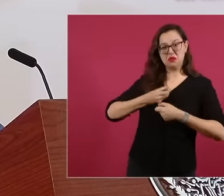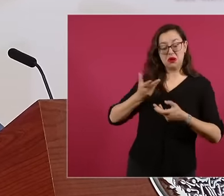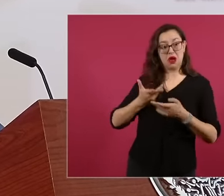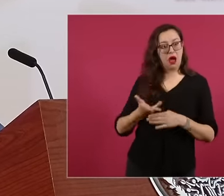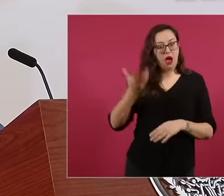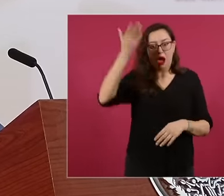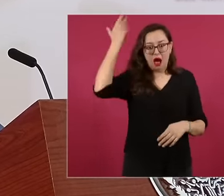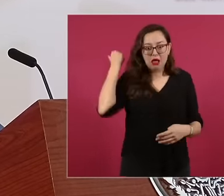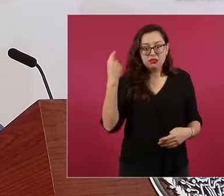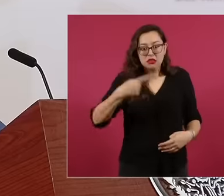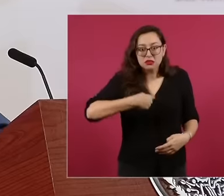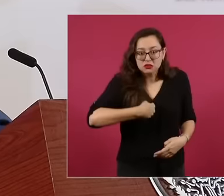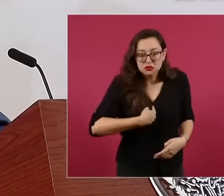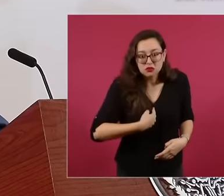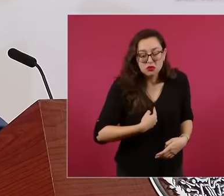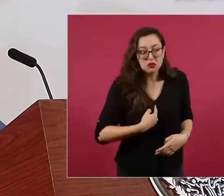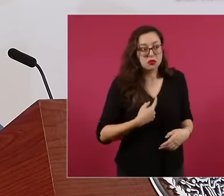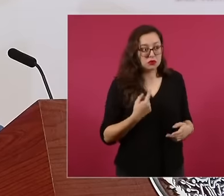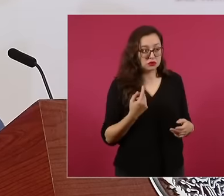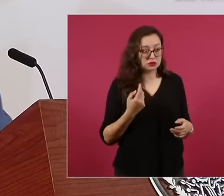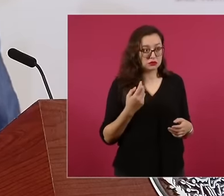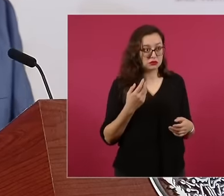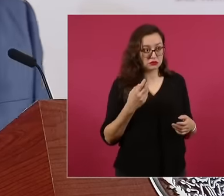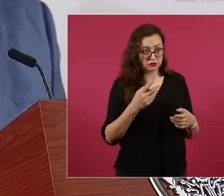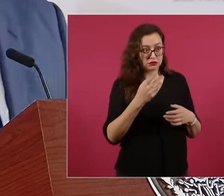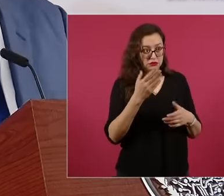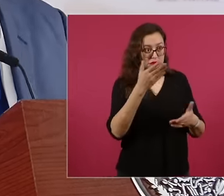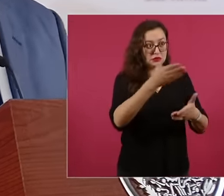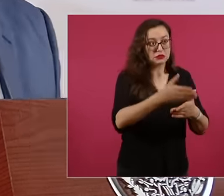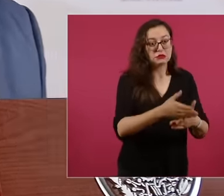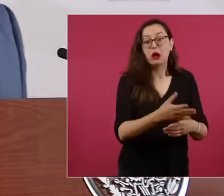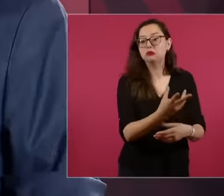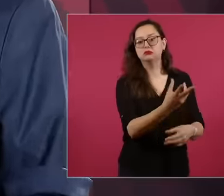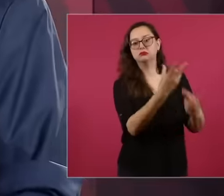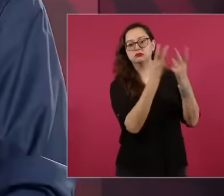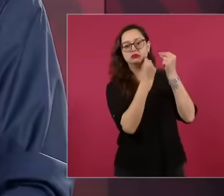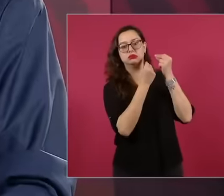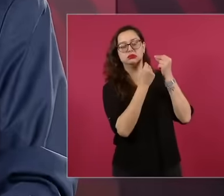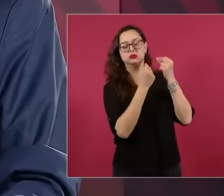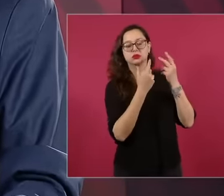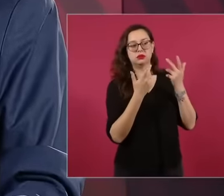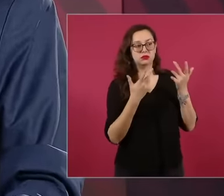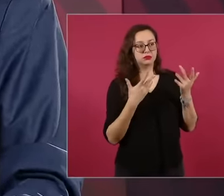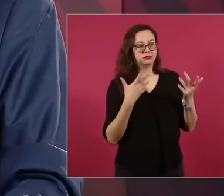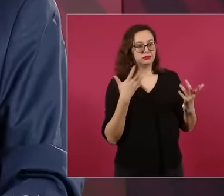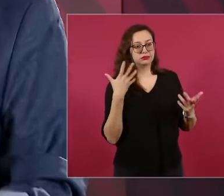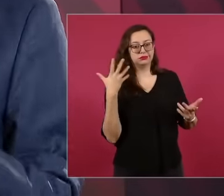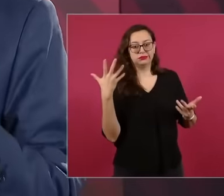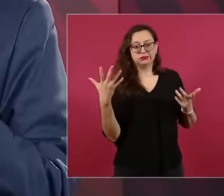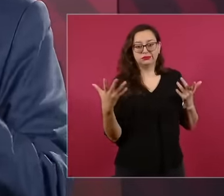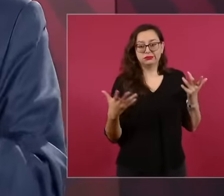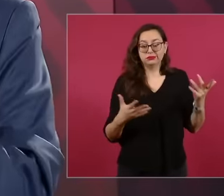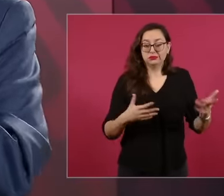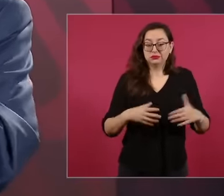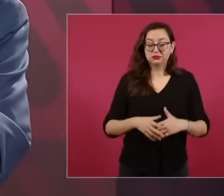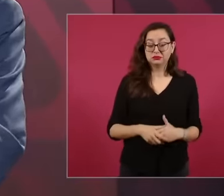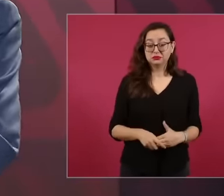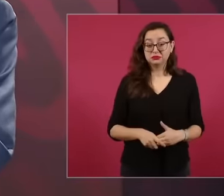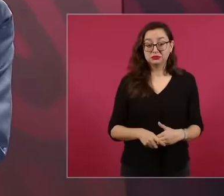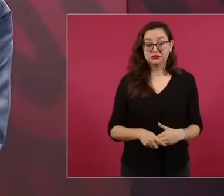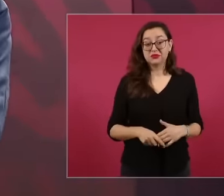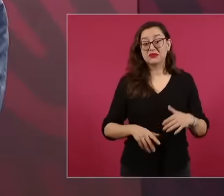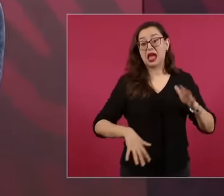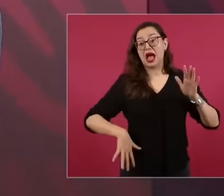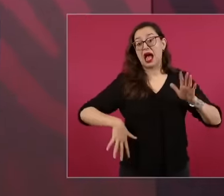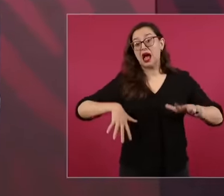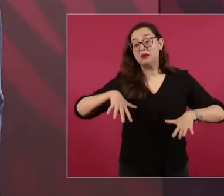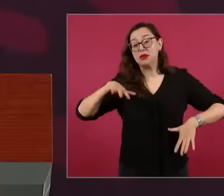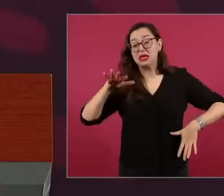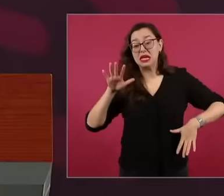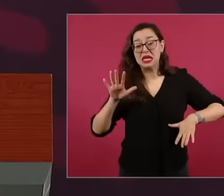from time to time we got an interview with Carmen Aristy gave me